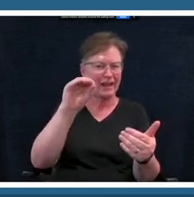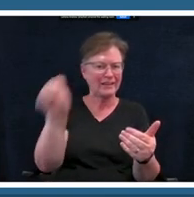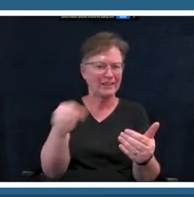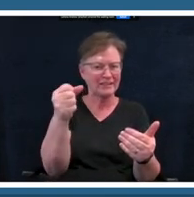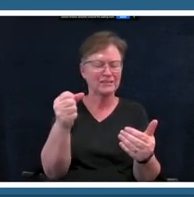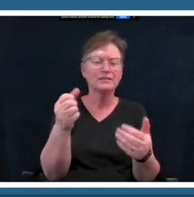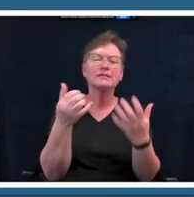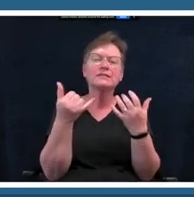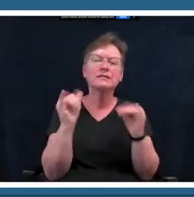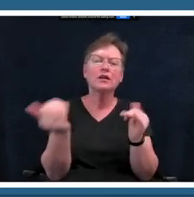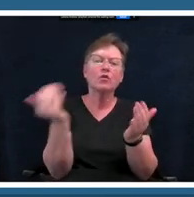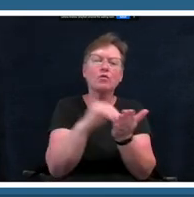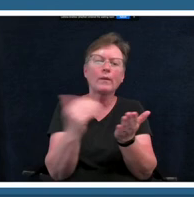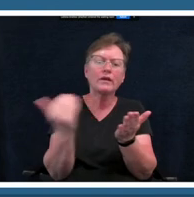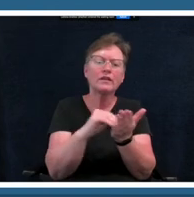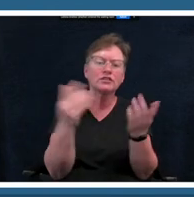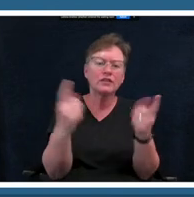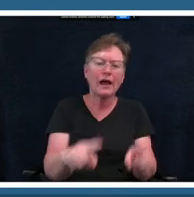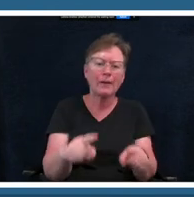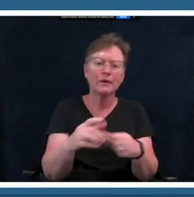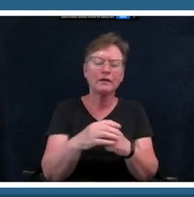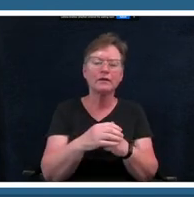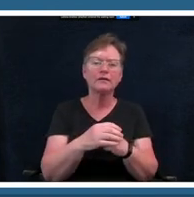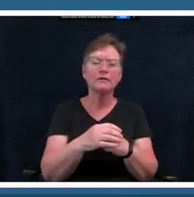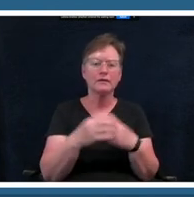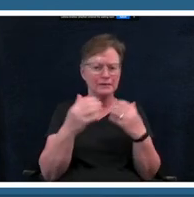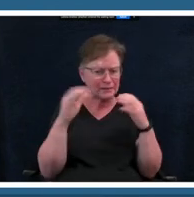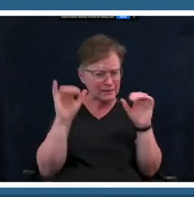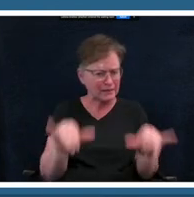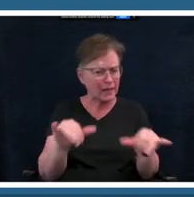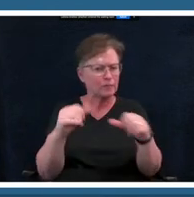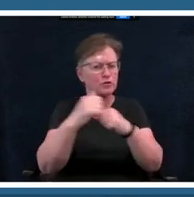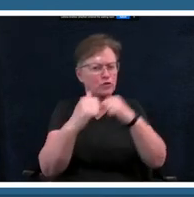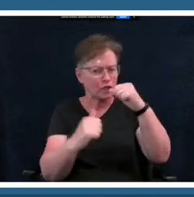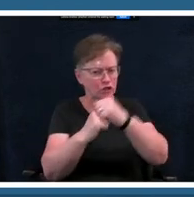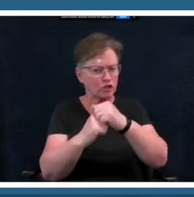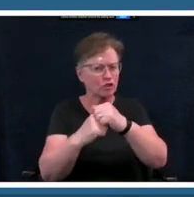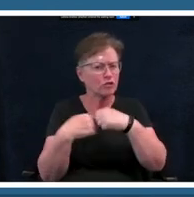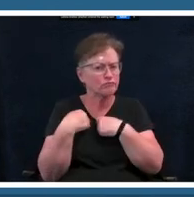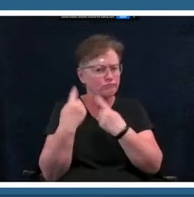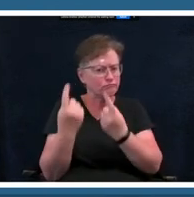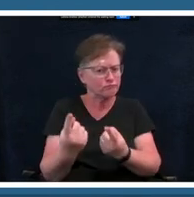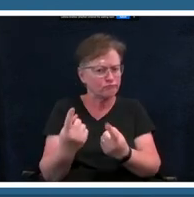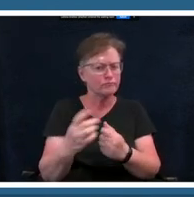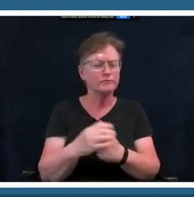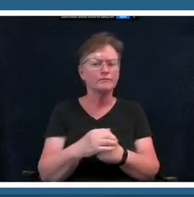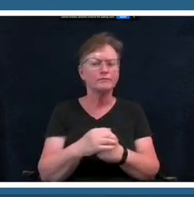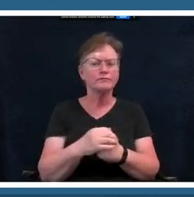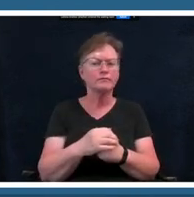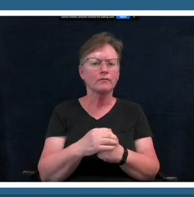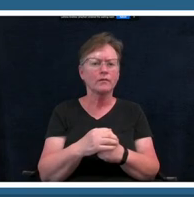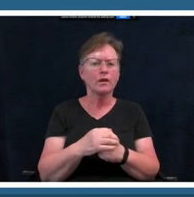happening we still have that same structure happening i want you guys to